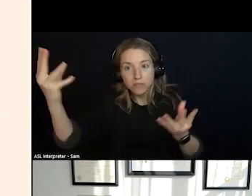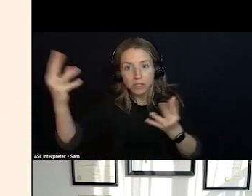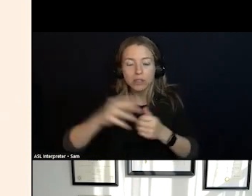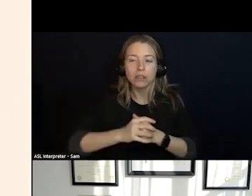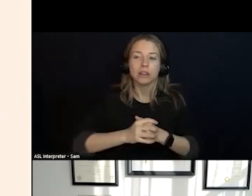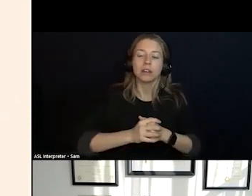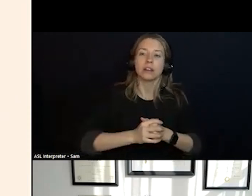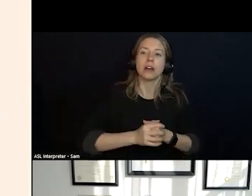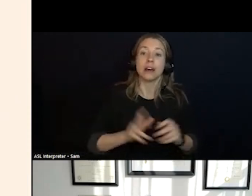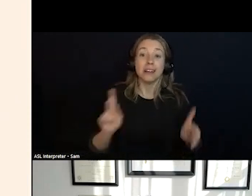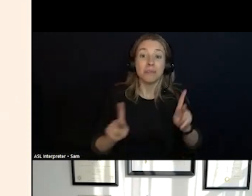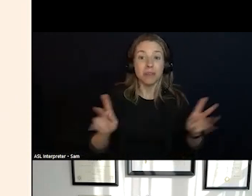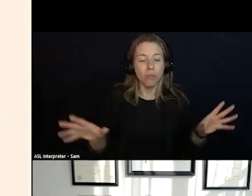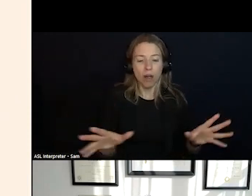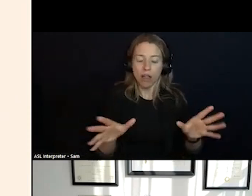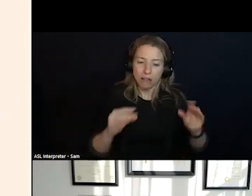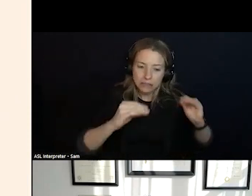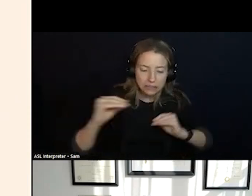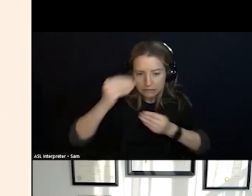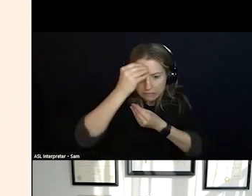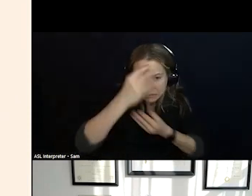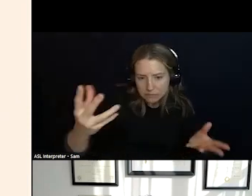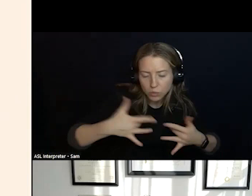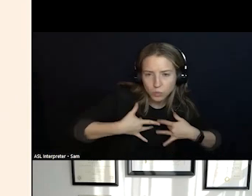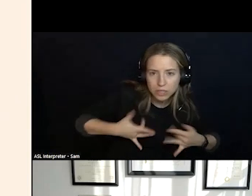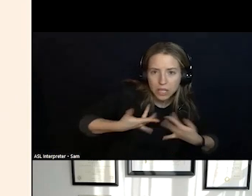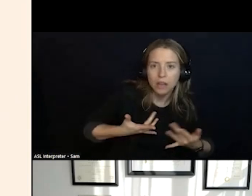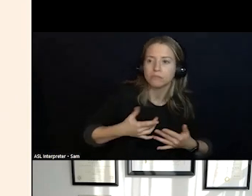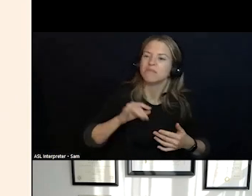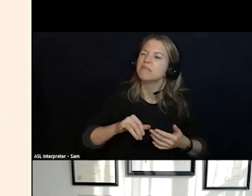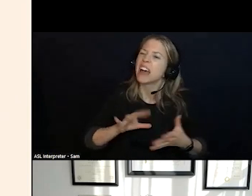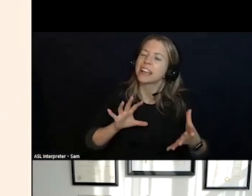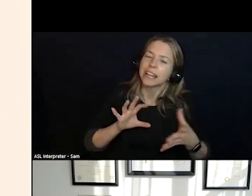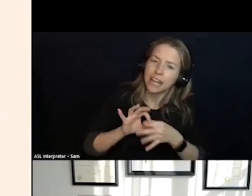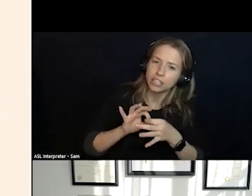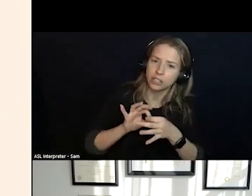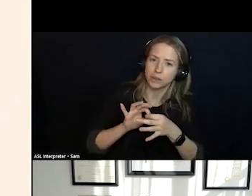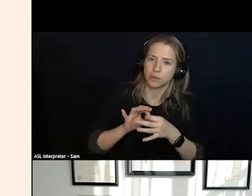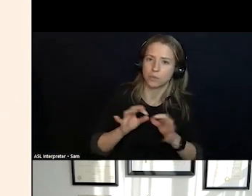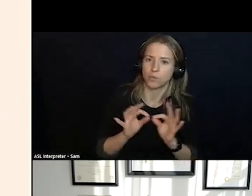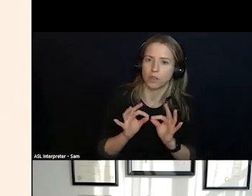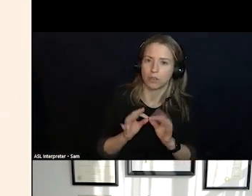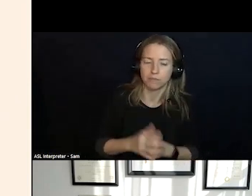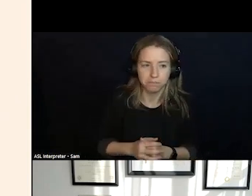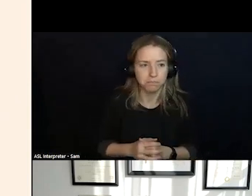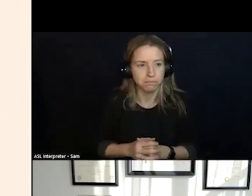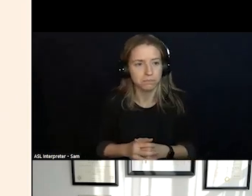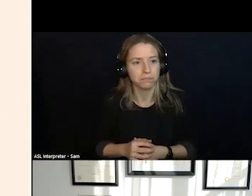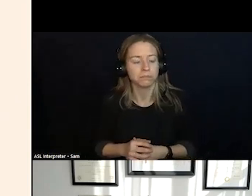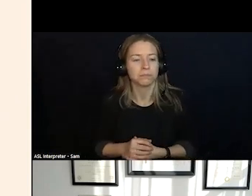HAVING THE CONNECTION TO AN ONGOING ASSOCIATION THAT WOULD HELP THE TEAM WITH THOSE IDEALS AND THOSE GOALS.